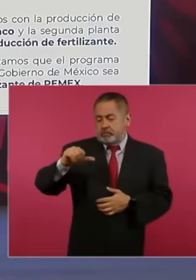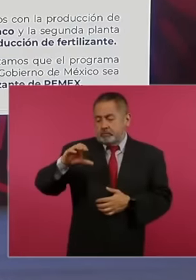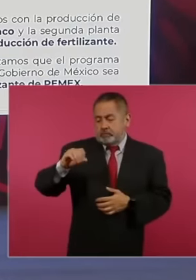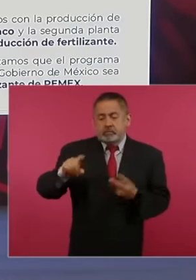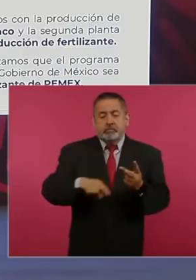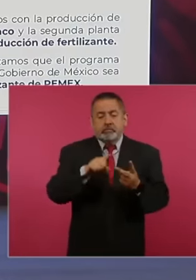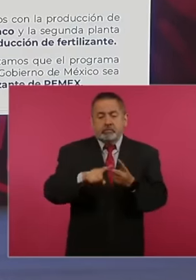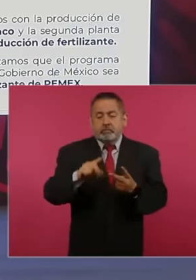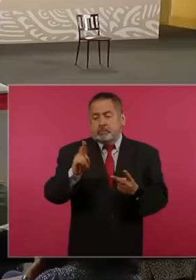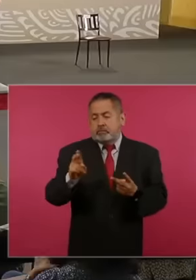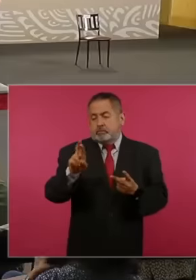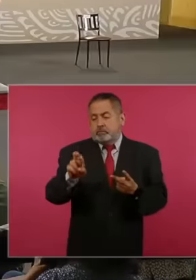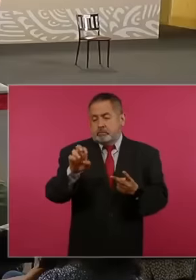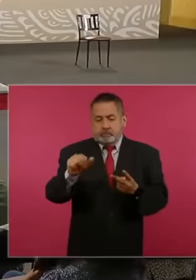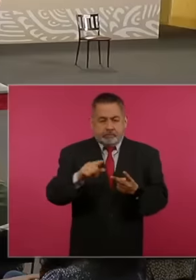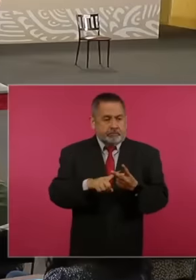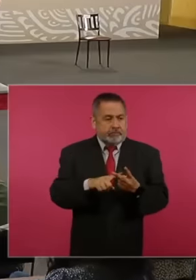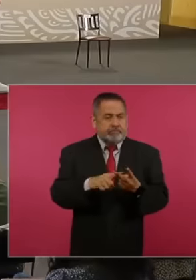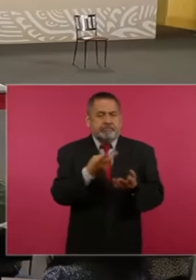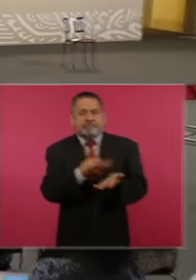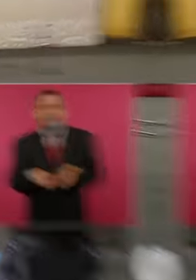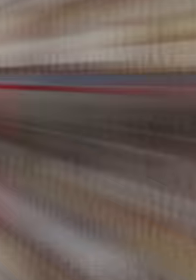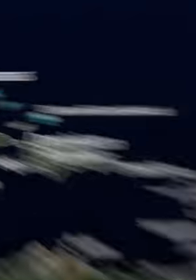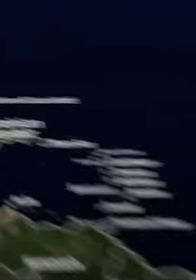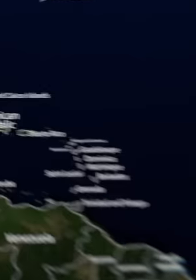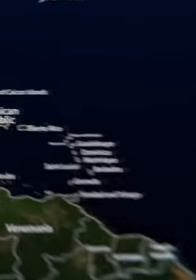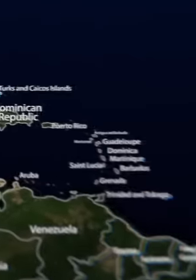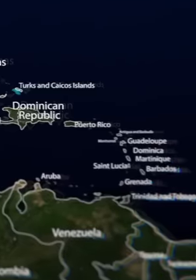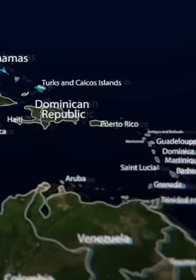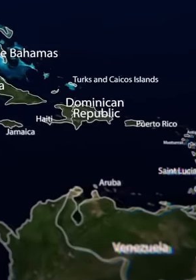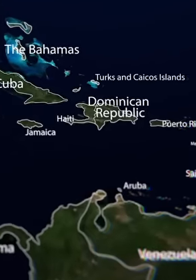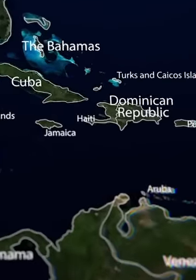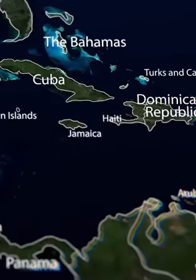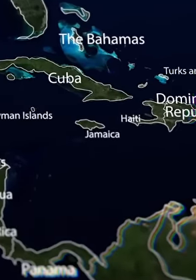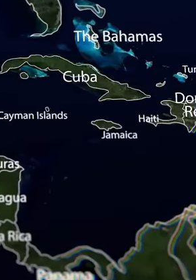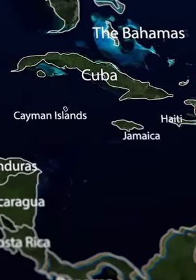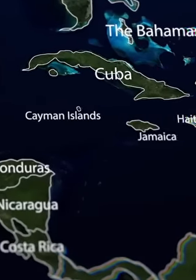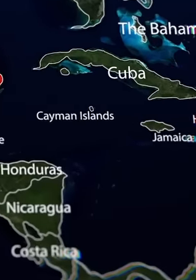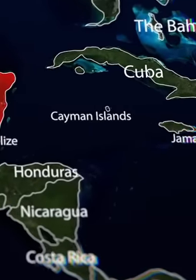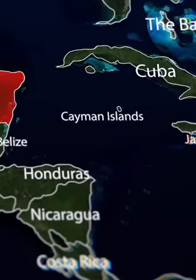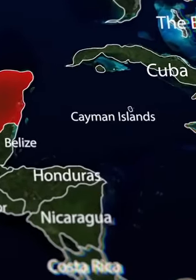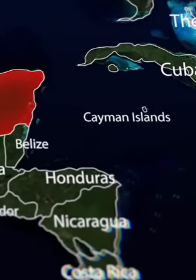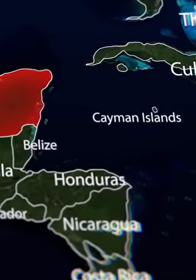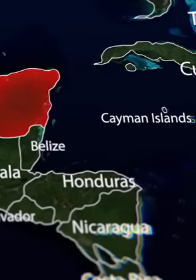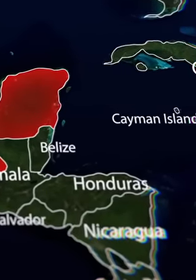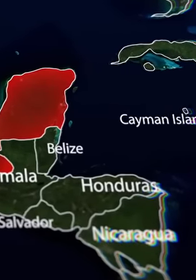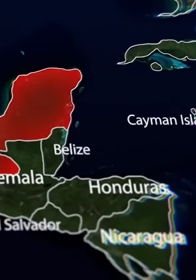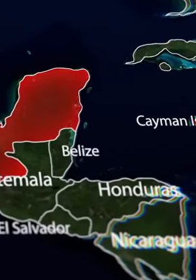the president of Mexico exposes these businessmen who did a lot of damage to Mexico and its